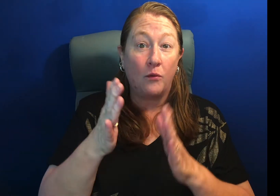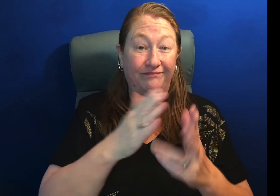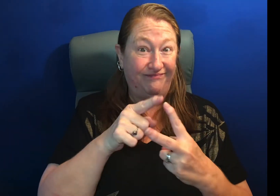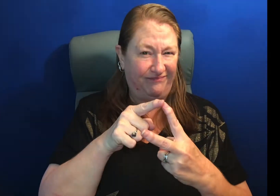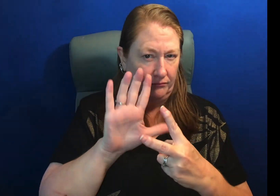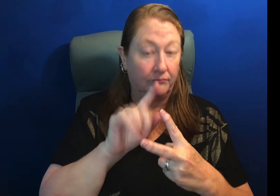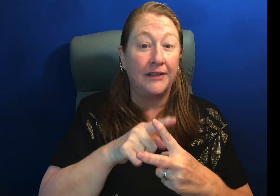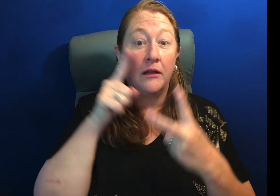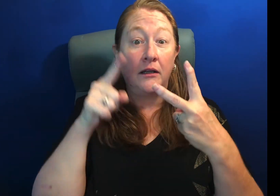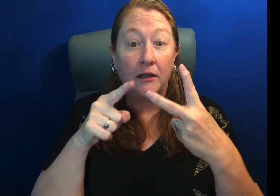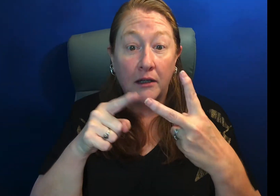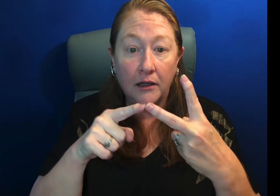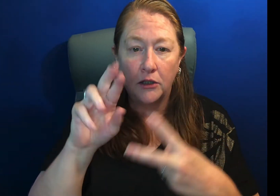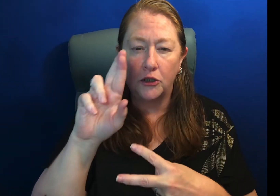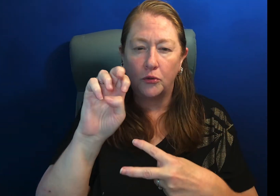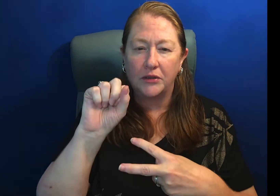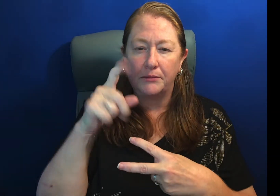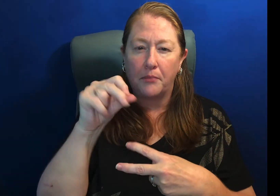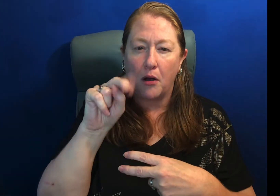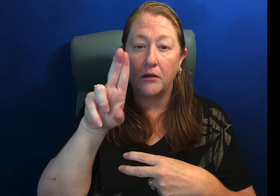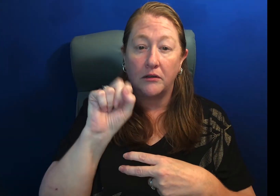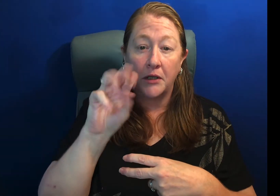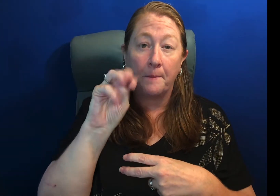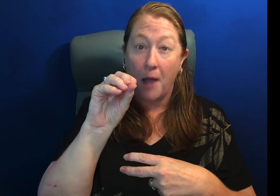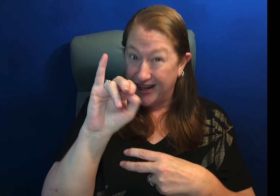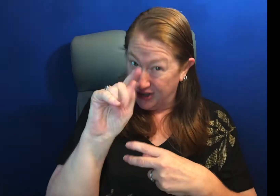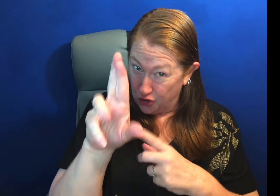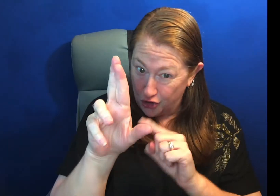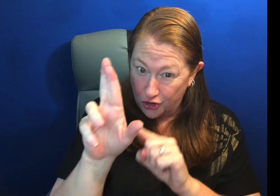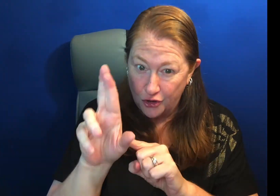That's the first definition. The second one is the Respondus Monitor